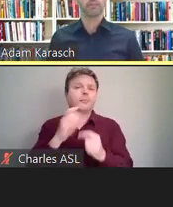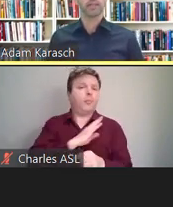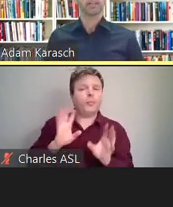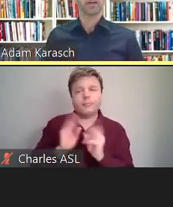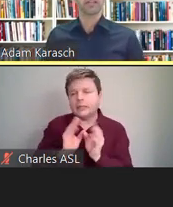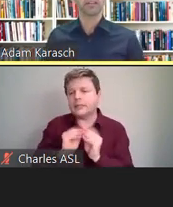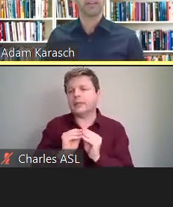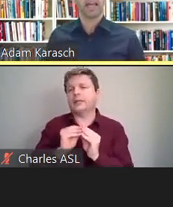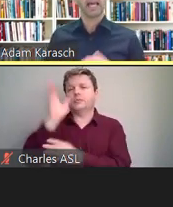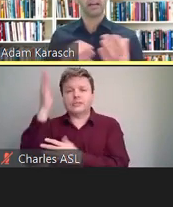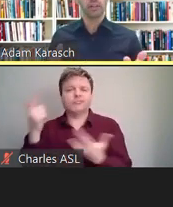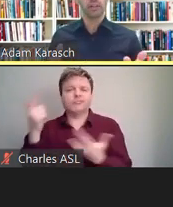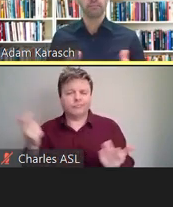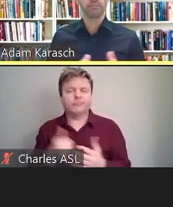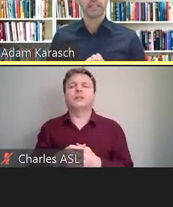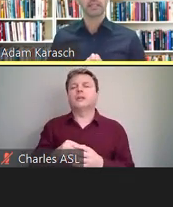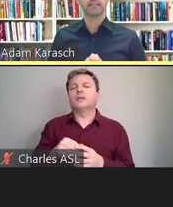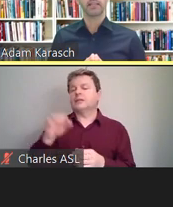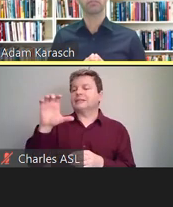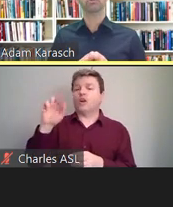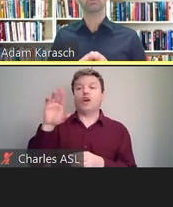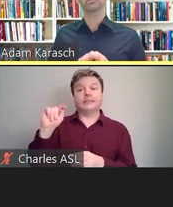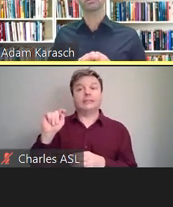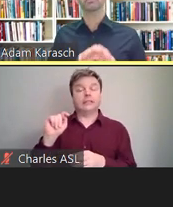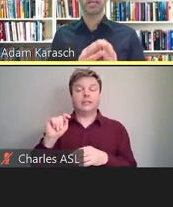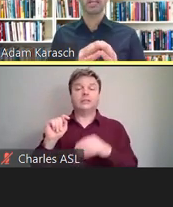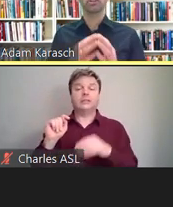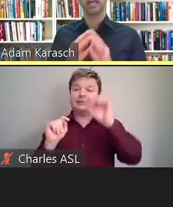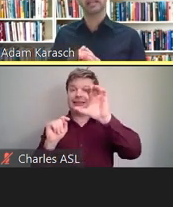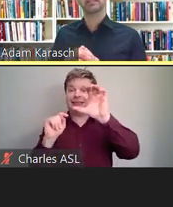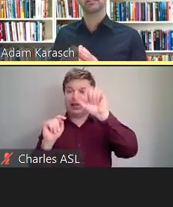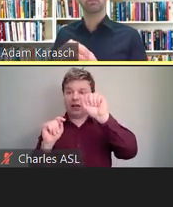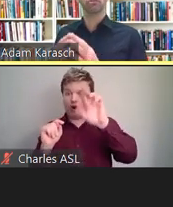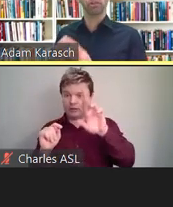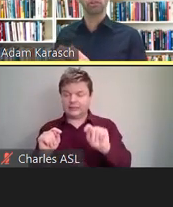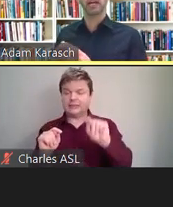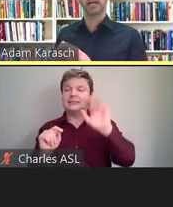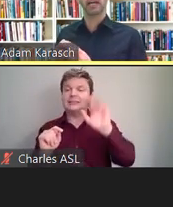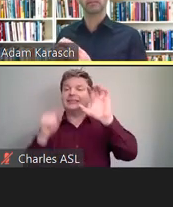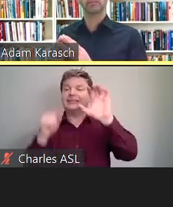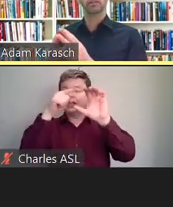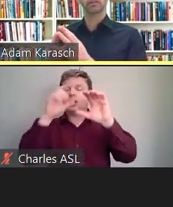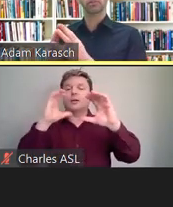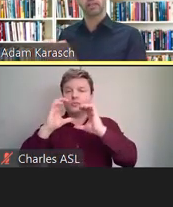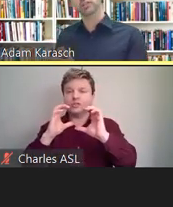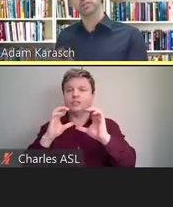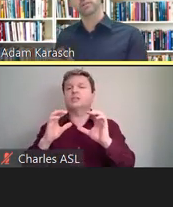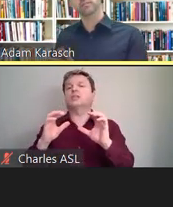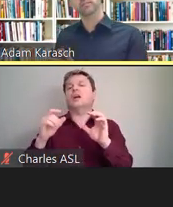CART is an acronym, and it stands for Communication Access Real-time Translation.